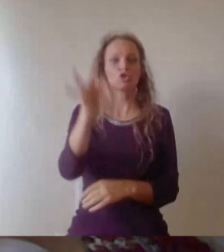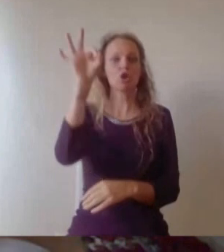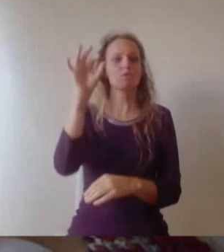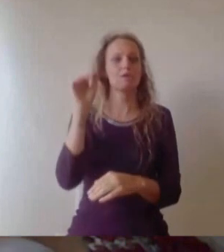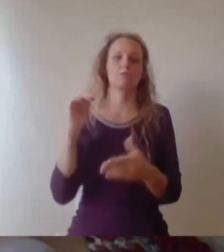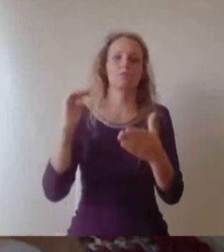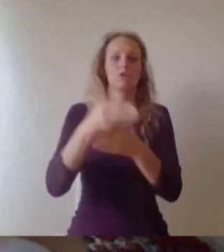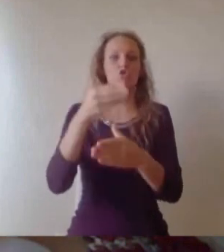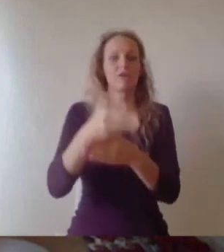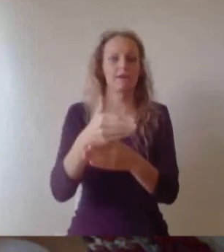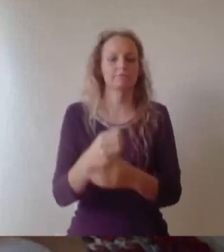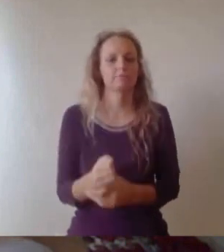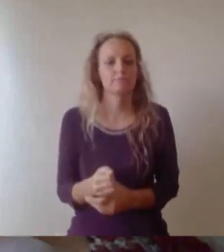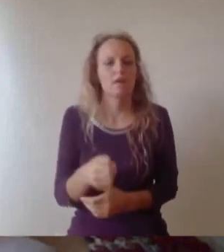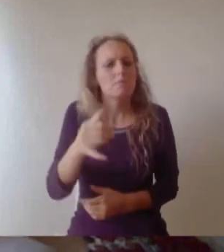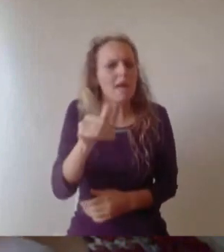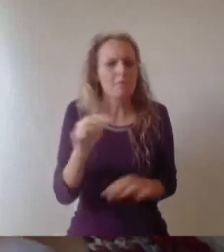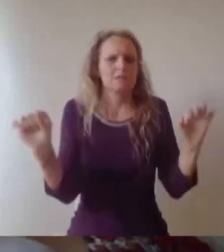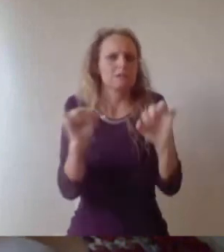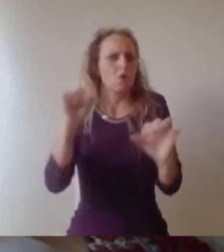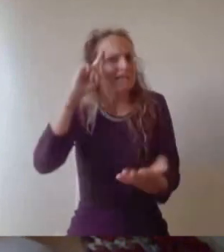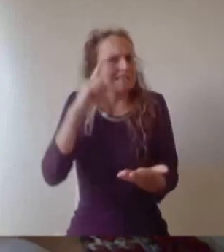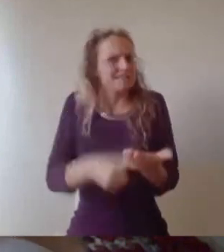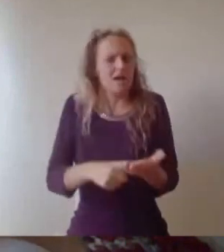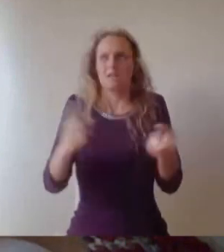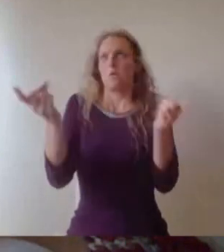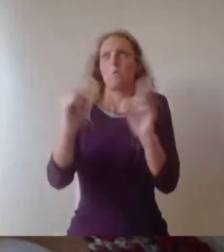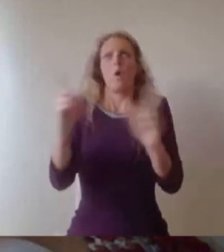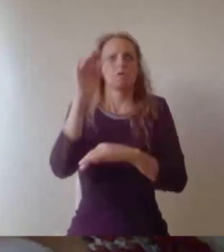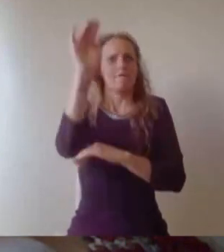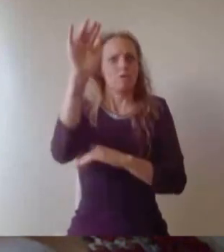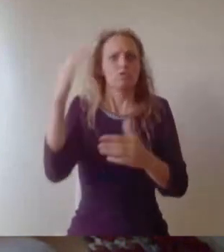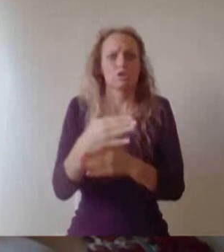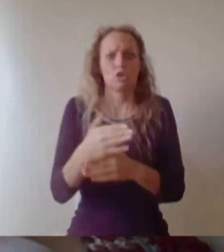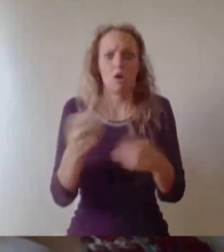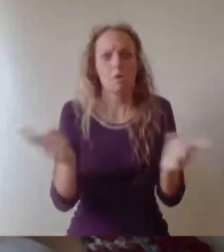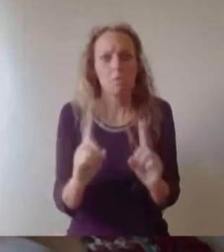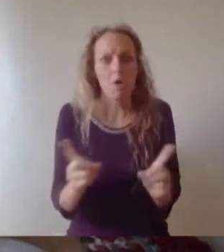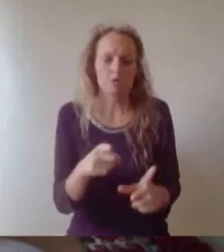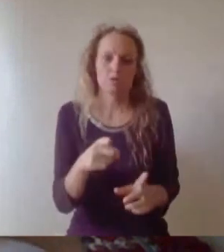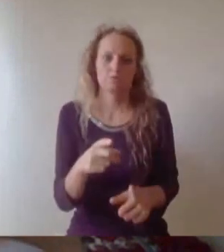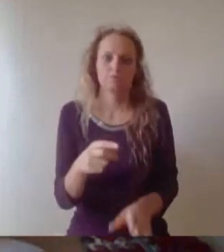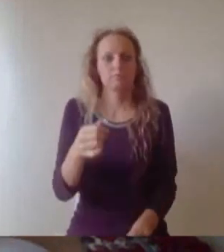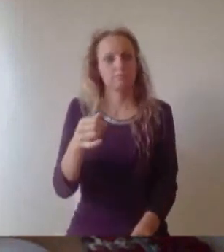yet. That may turn out to be just as well, because even before the pandemic we were in a period of turbulence and